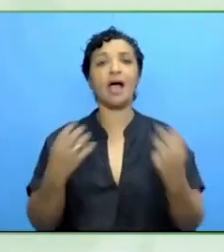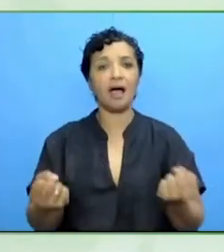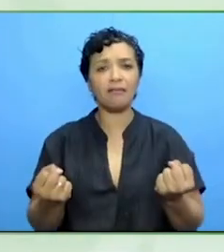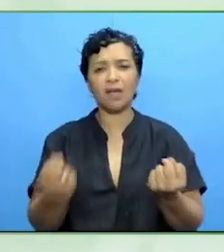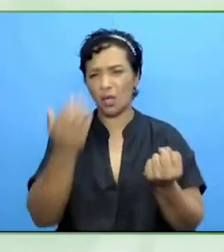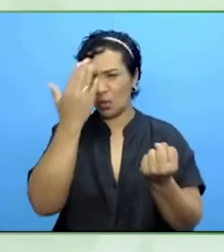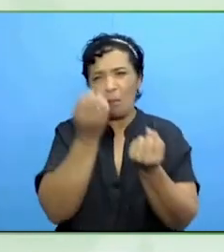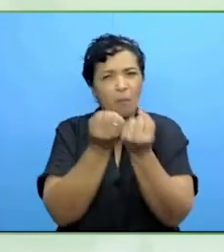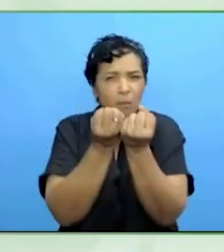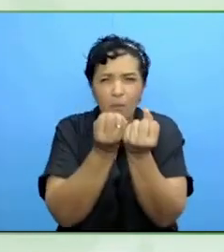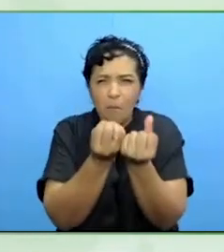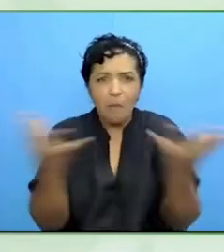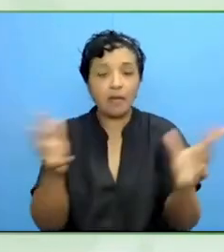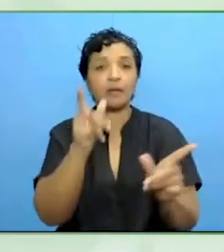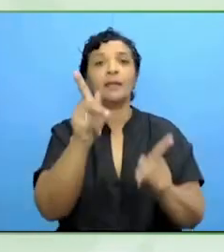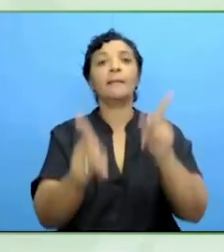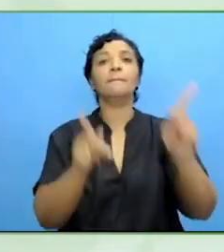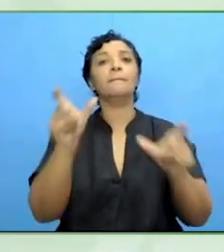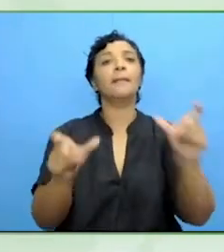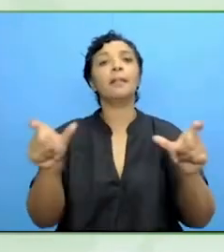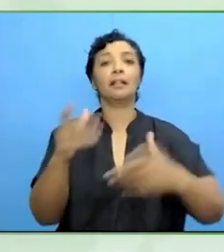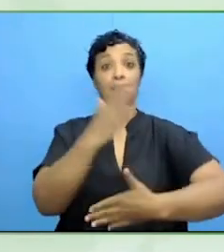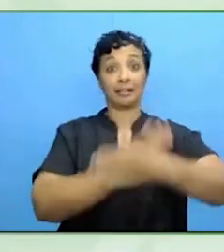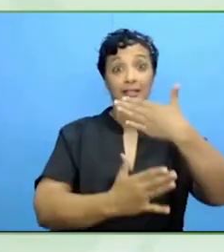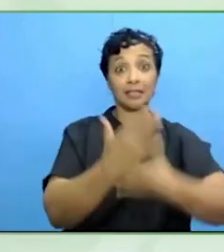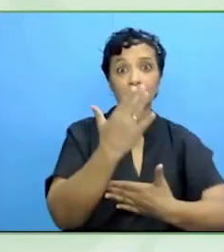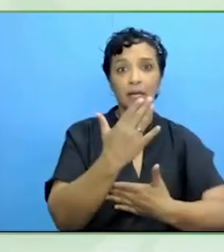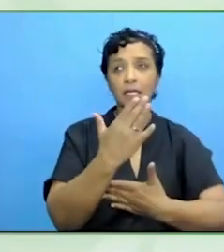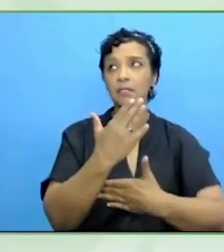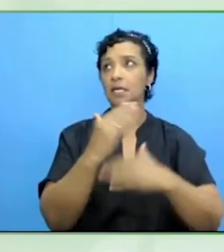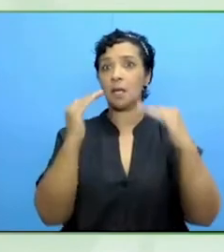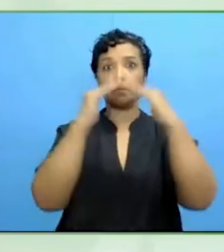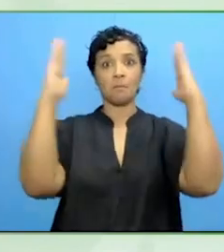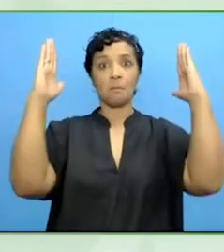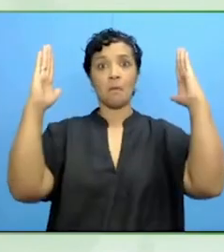health challenges, are homeless, living in homelessness.